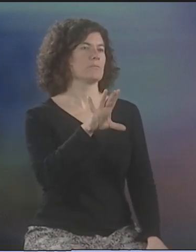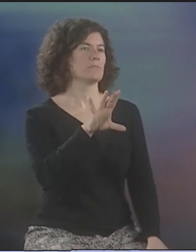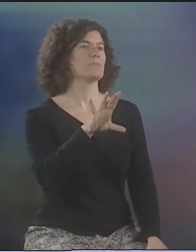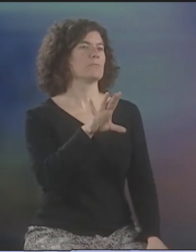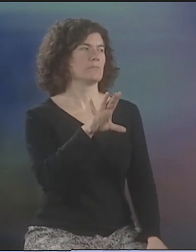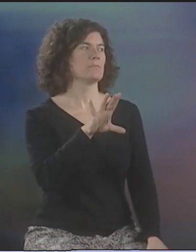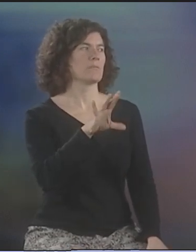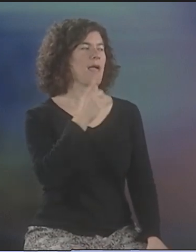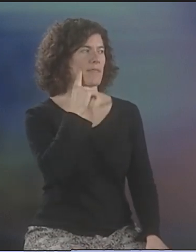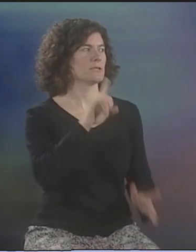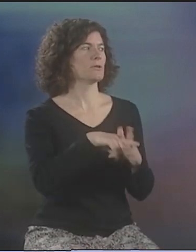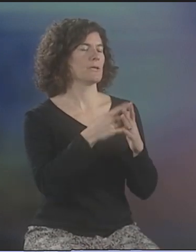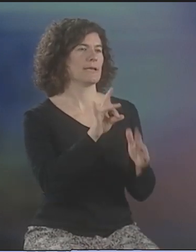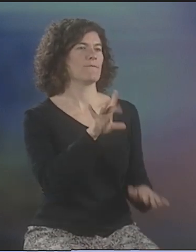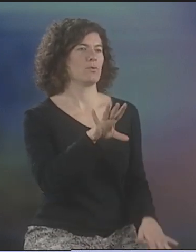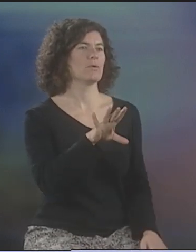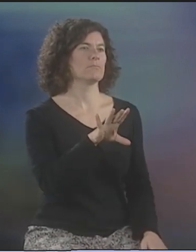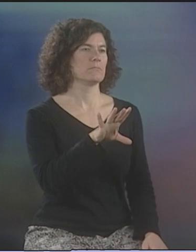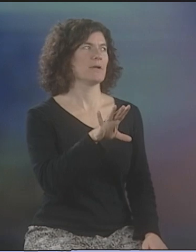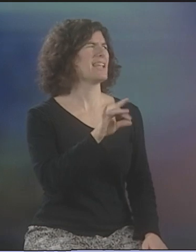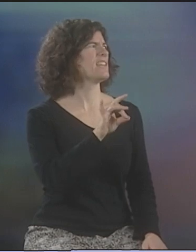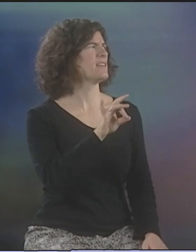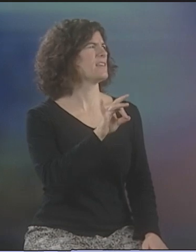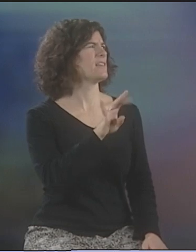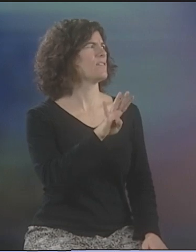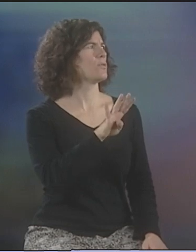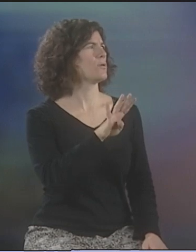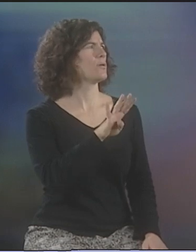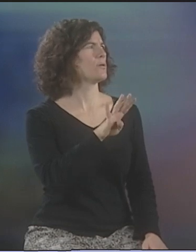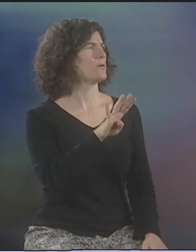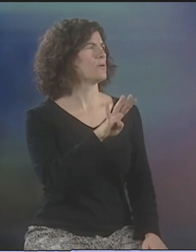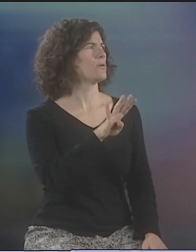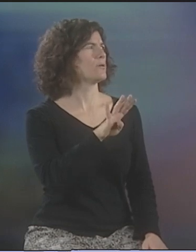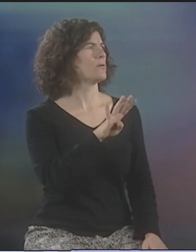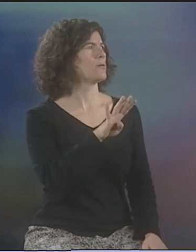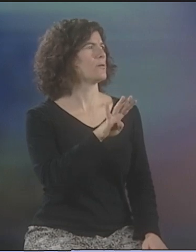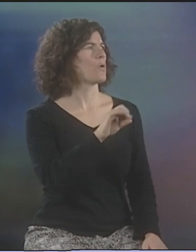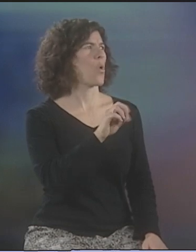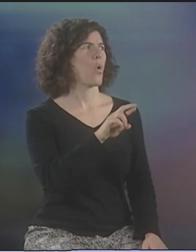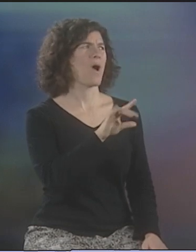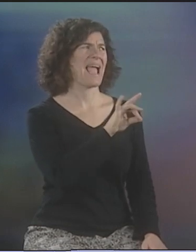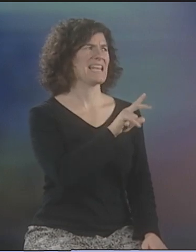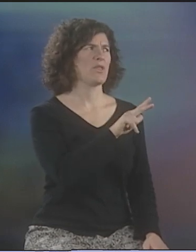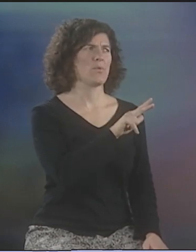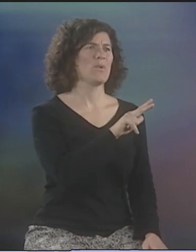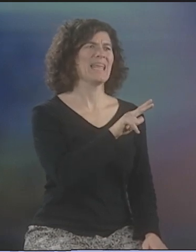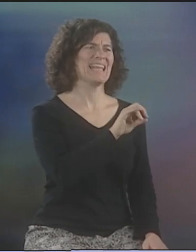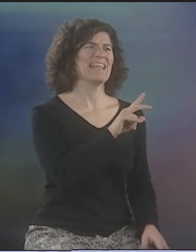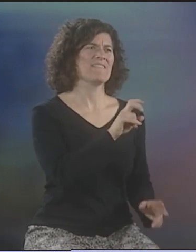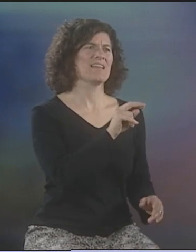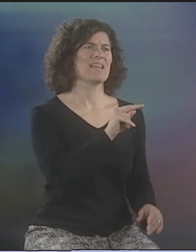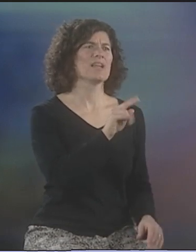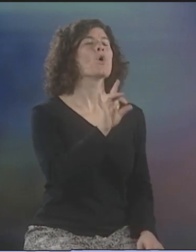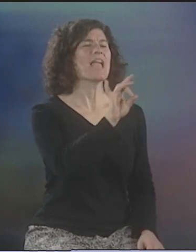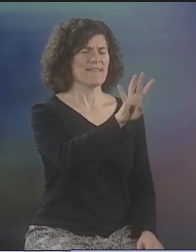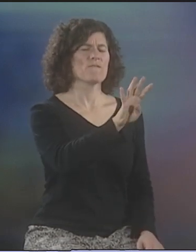YEAH. '85. I THINK--'84 OR '85?